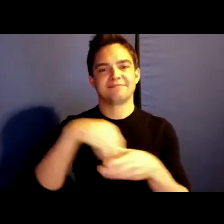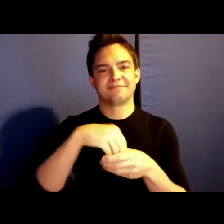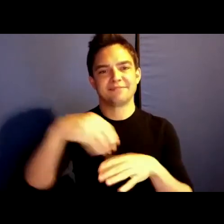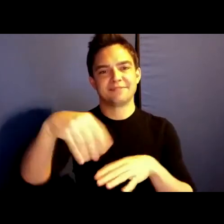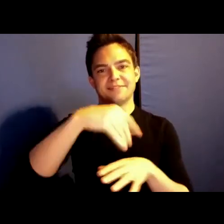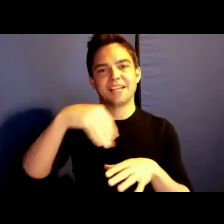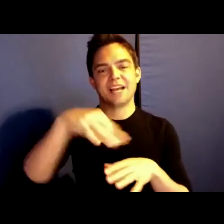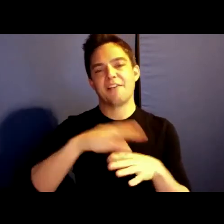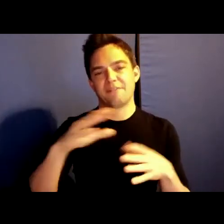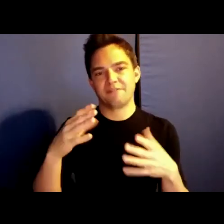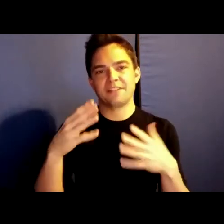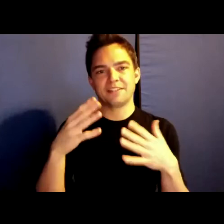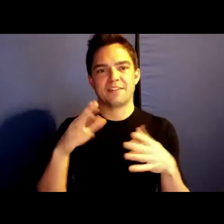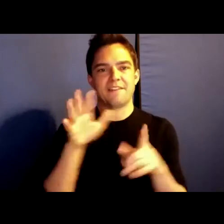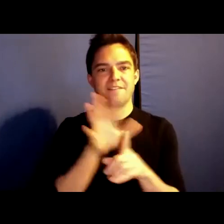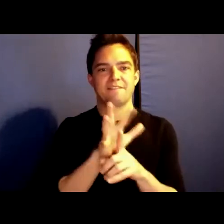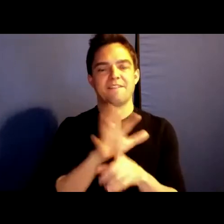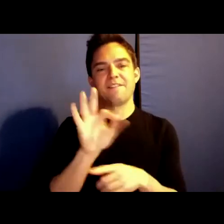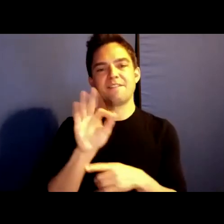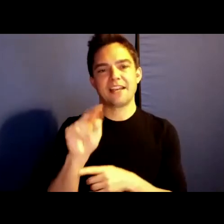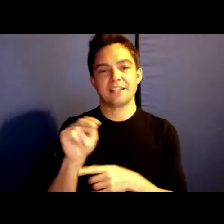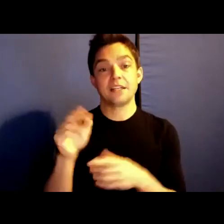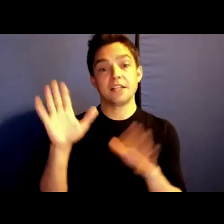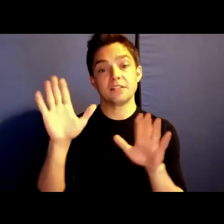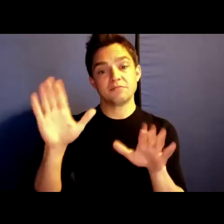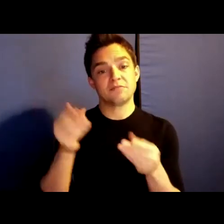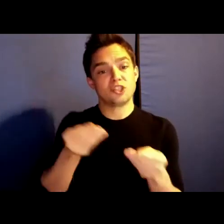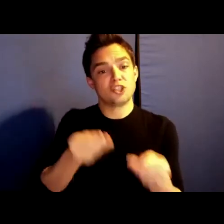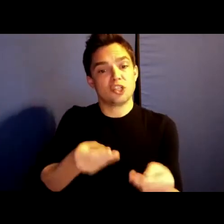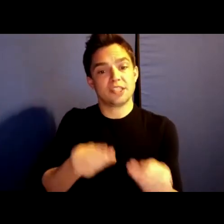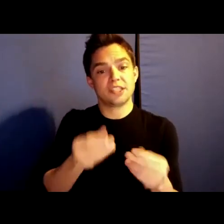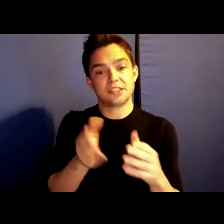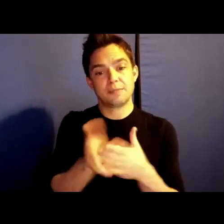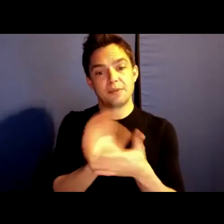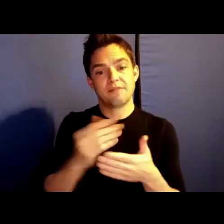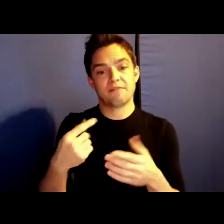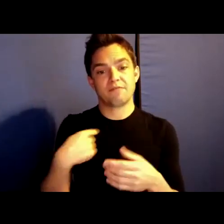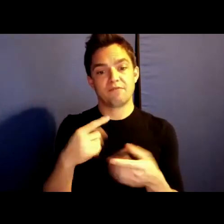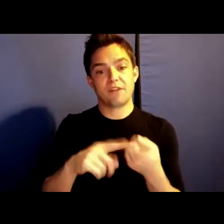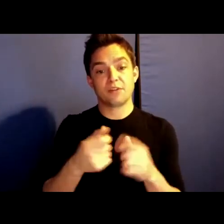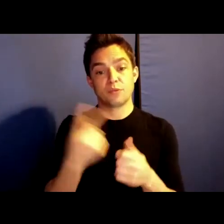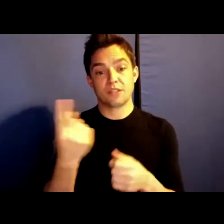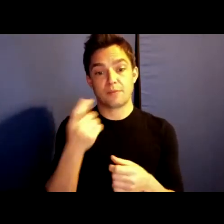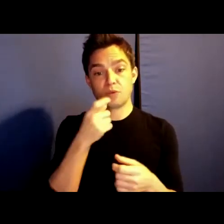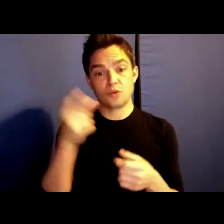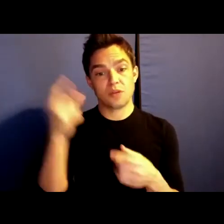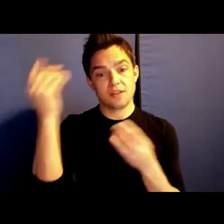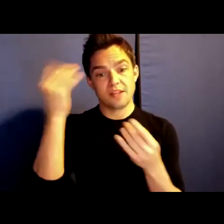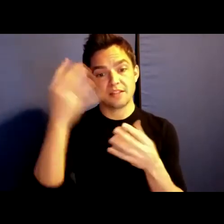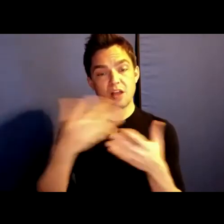become friends with someone who thinks so deeply and creatively about adjacencies, queer